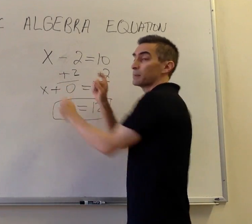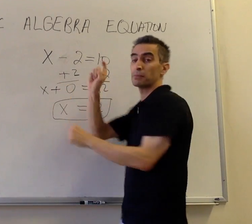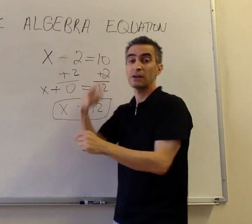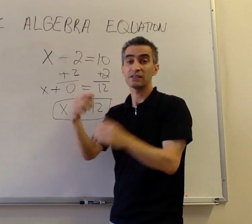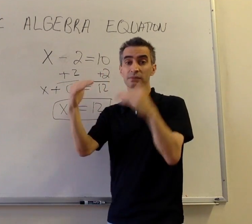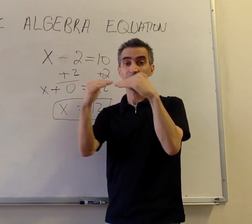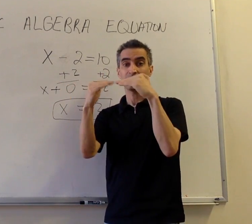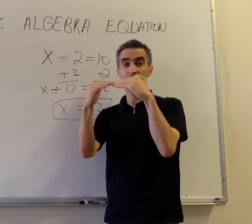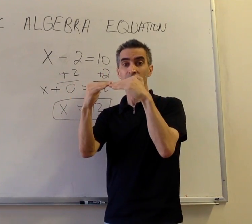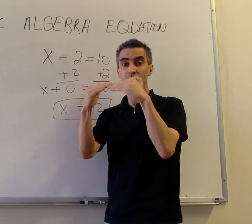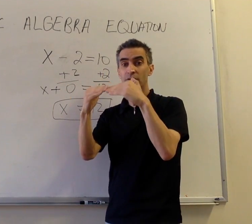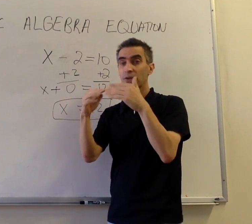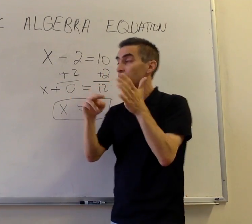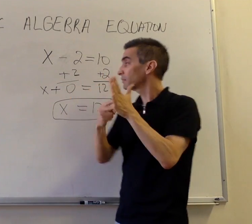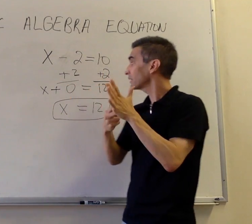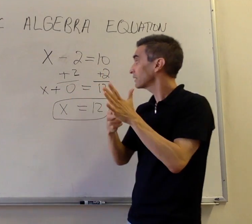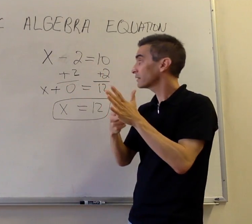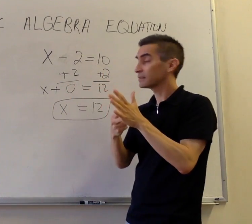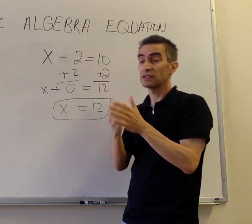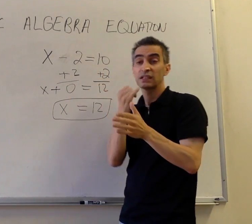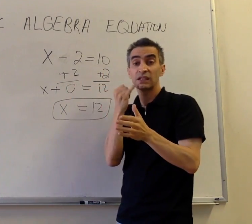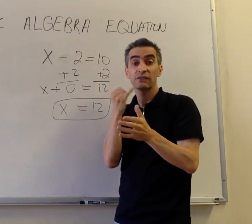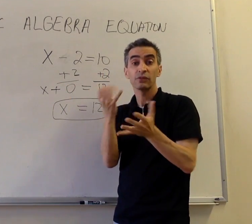Remember that the left and right sides must be equal.